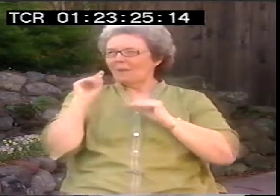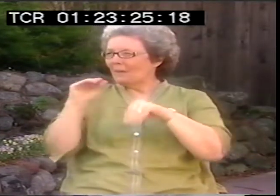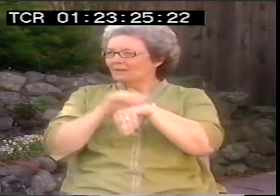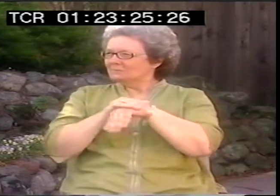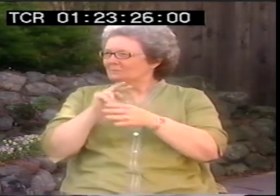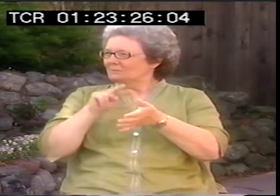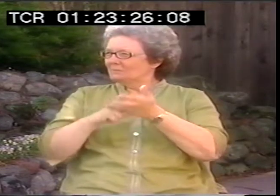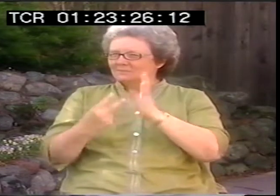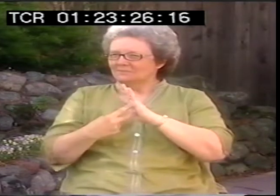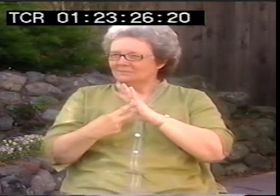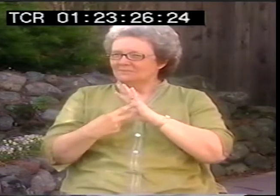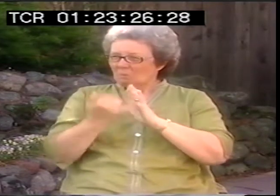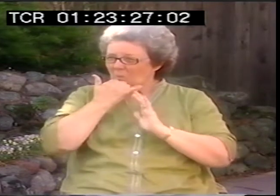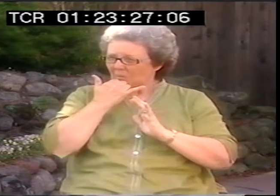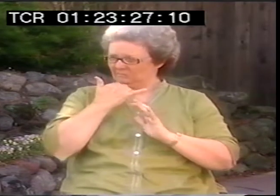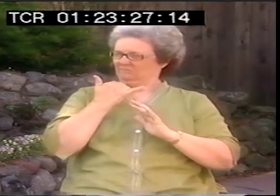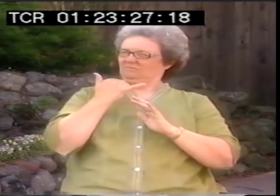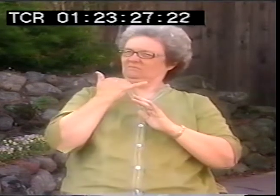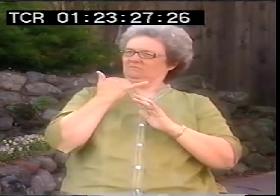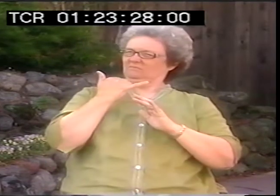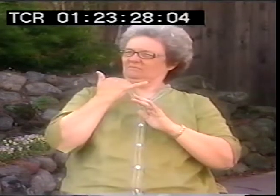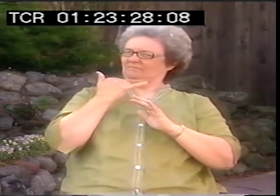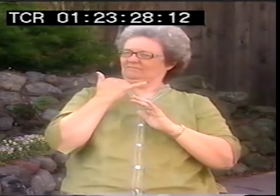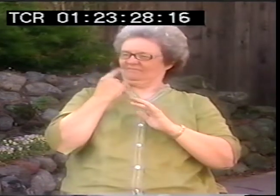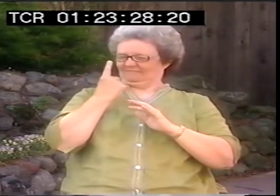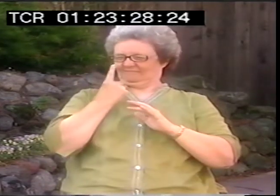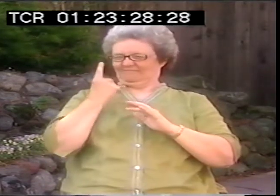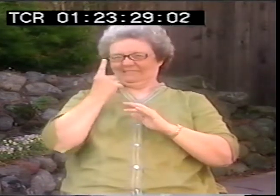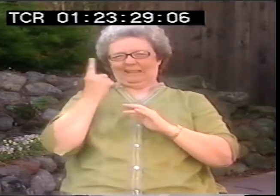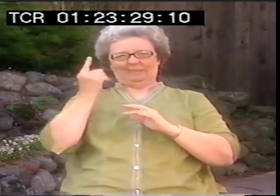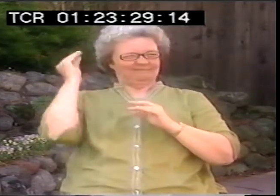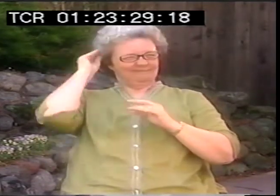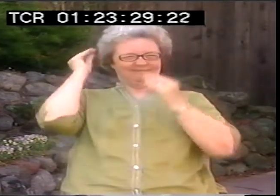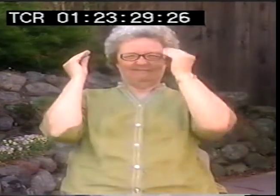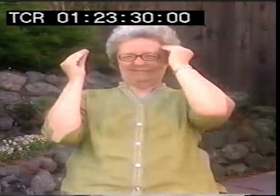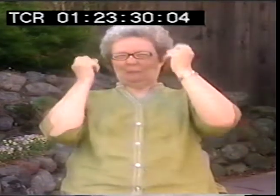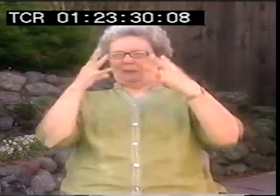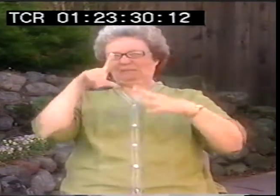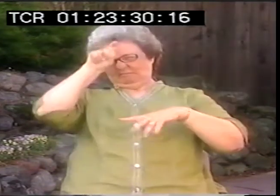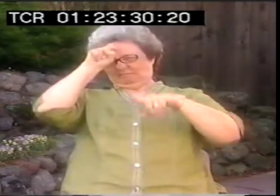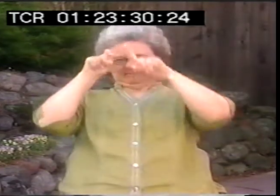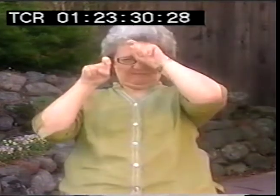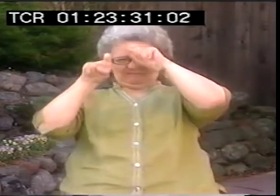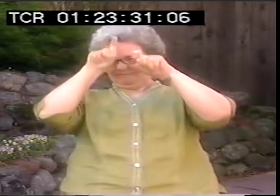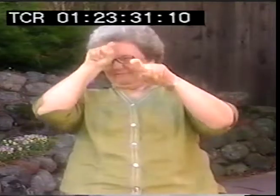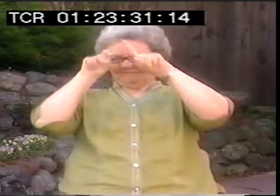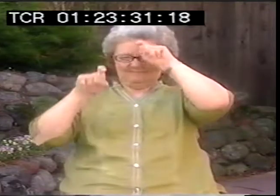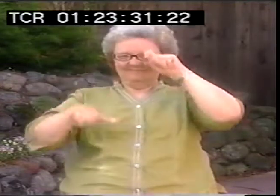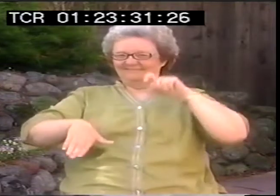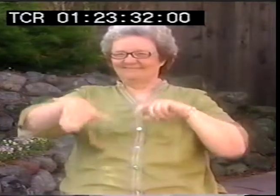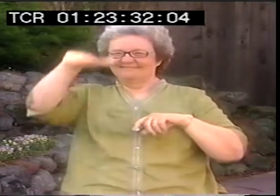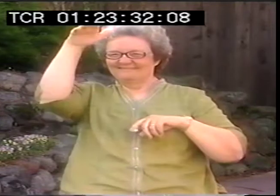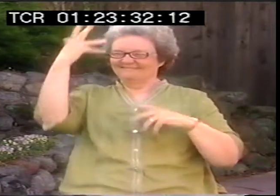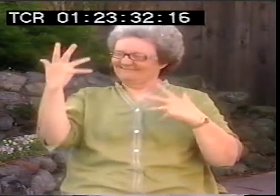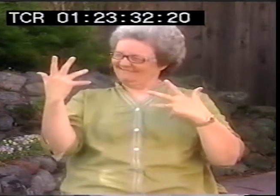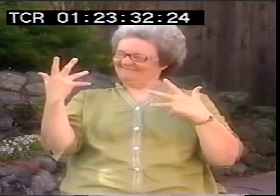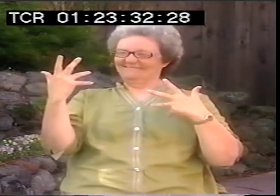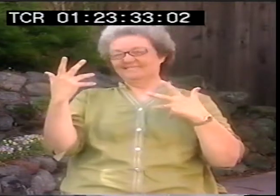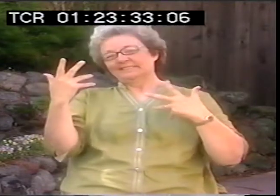I'd say, well, I don't have one. They'd say, you see, it's not as good as English. You don't have an English word for what you're trying to say. So I was trying to figure out, like, wow.